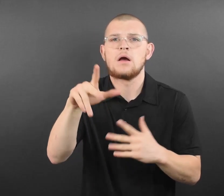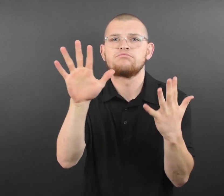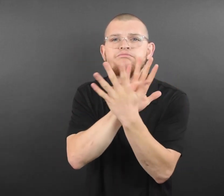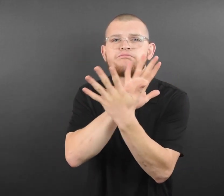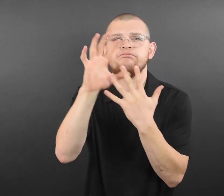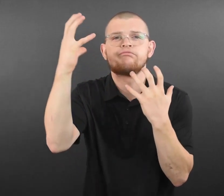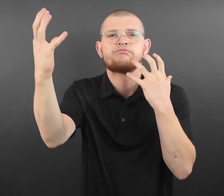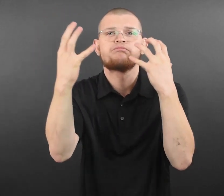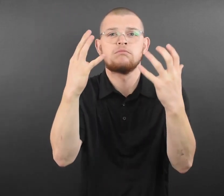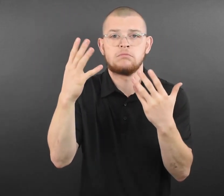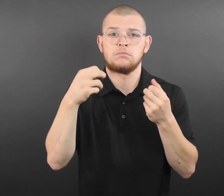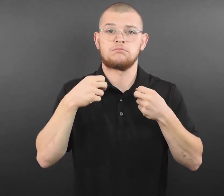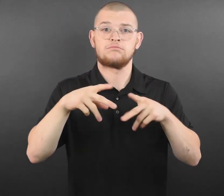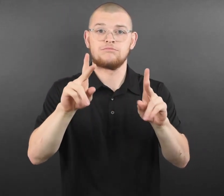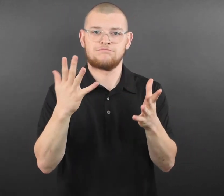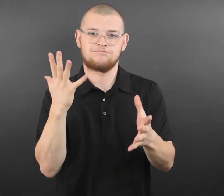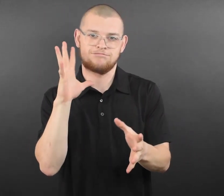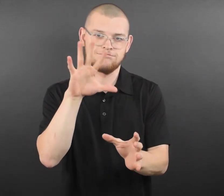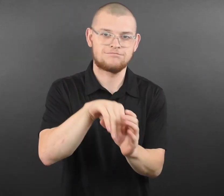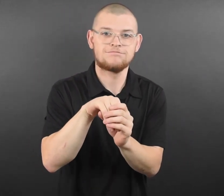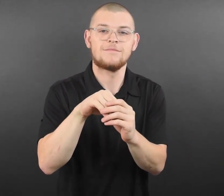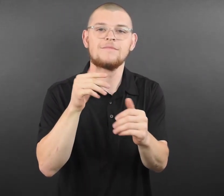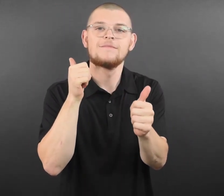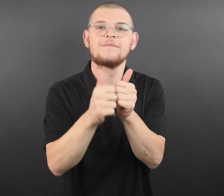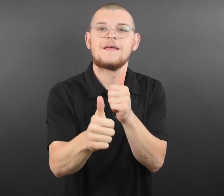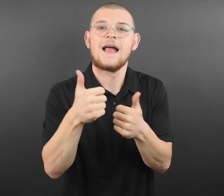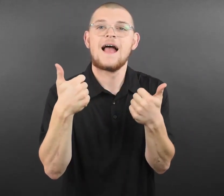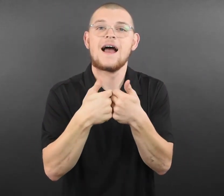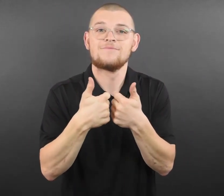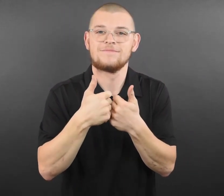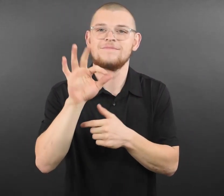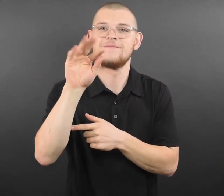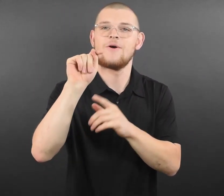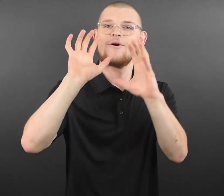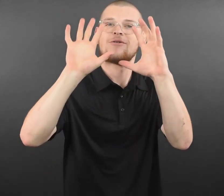free throw. ● Minnesota Timberwolves ● 12-person suite, pregame bench sit to watch warm-ups courtside, and the opportunity for youth to participate in a post-game free throw.